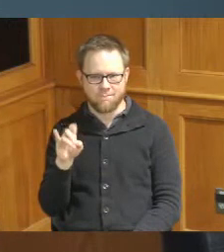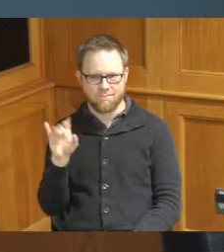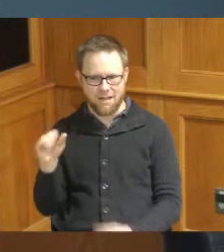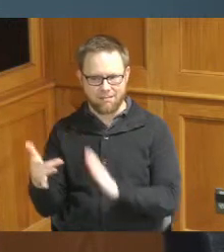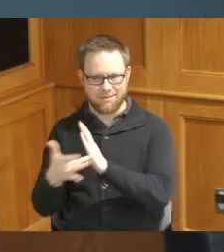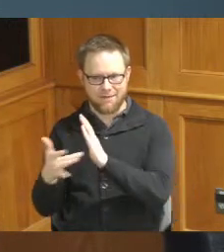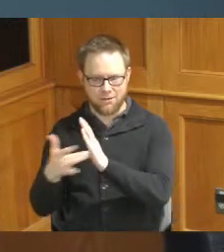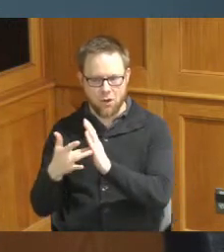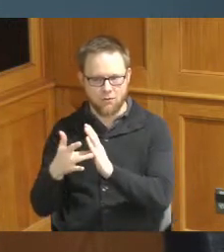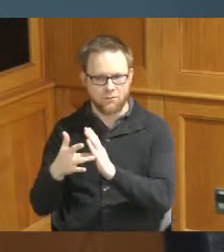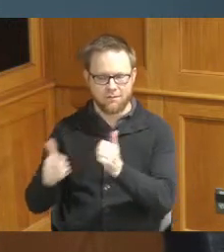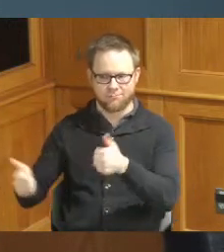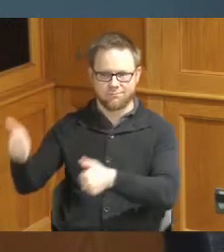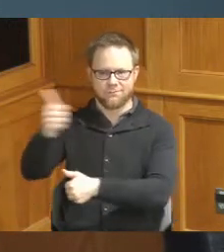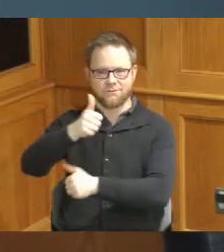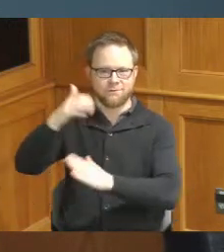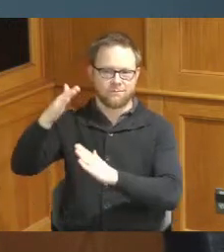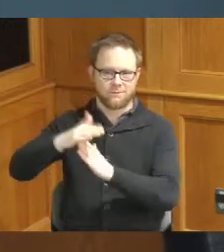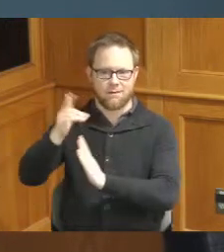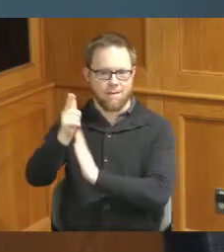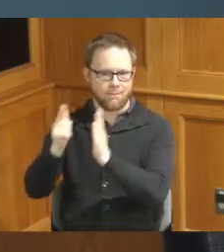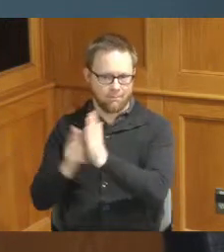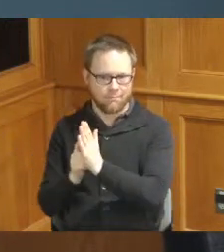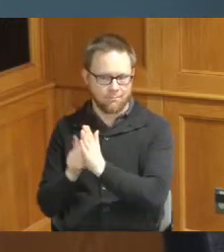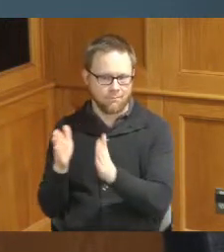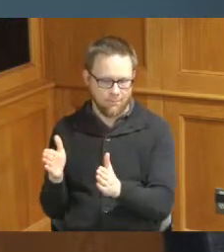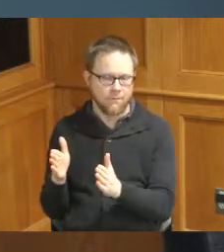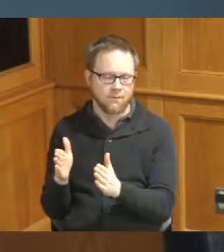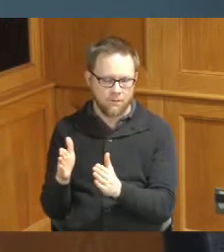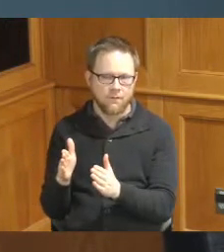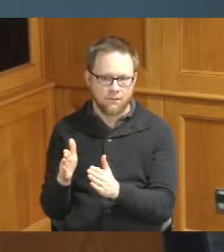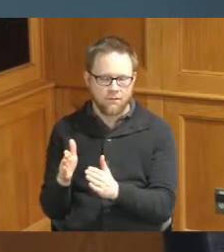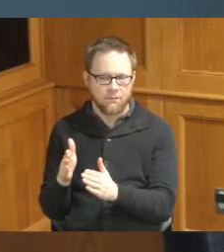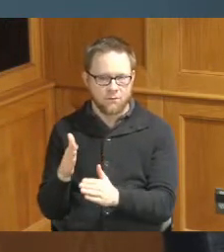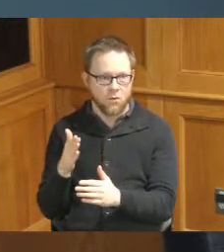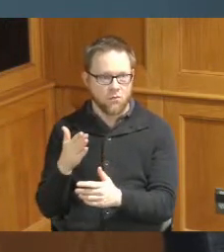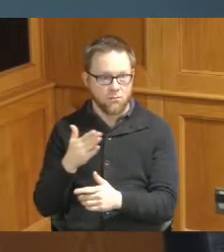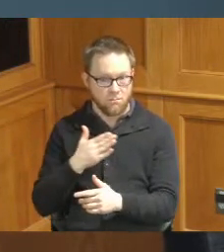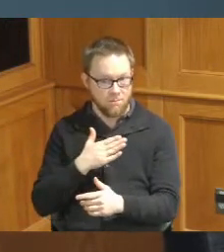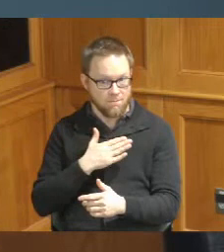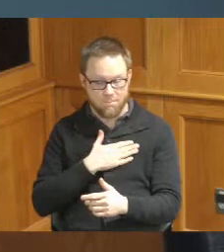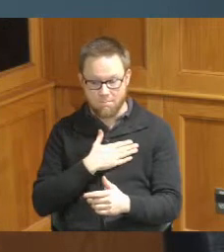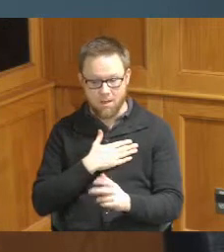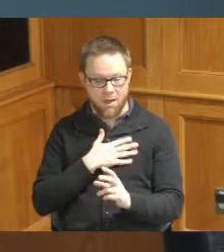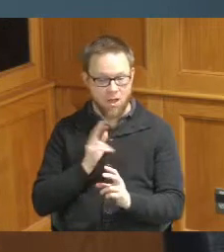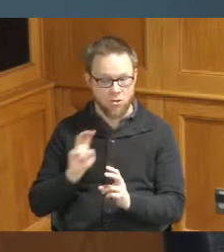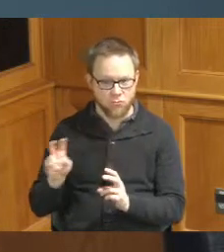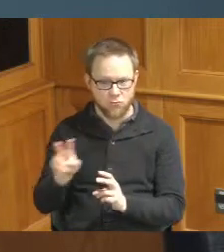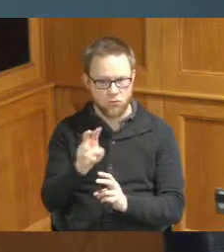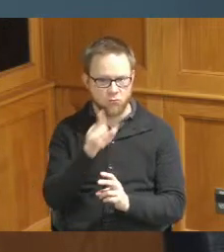legal councils so that's what my journey is really about of course we want to get issues passed and